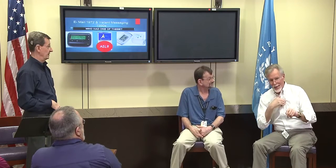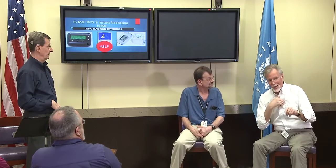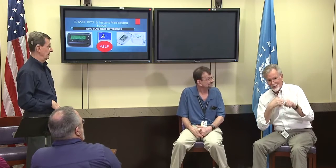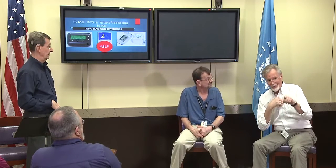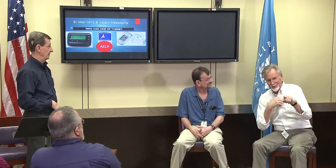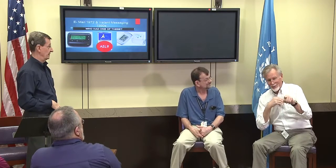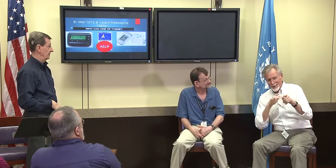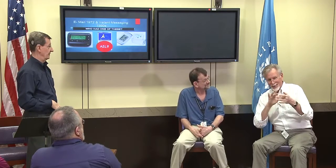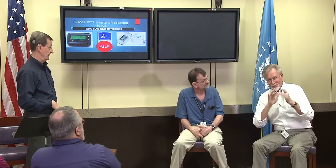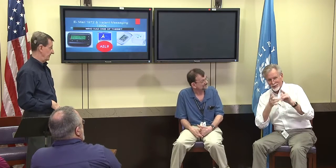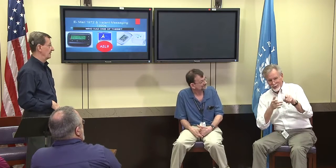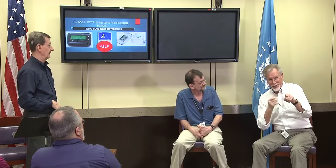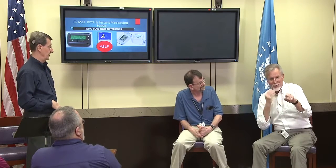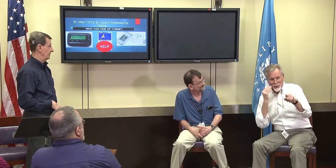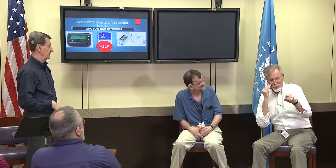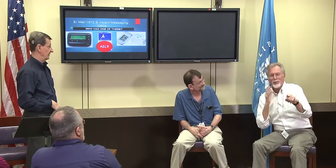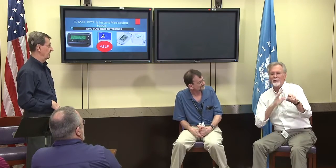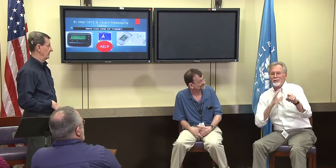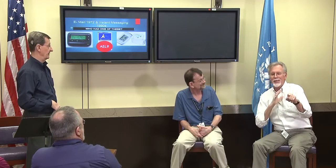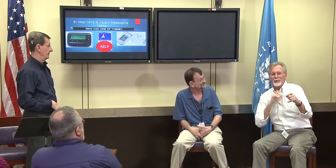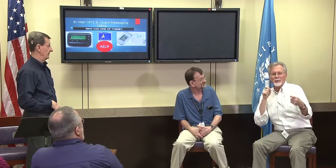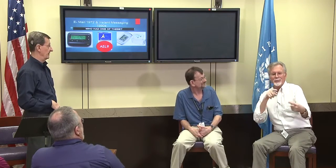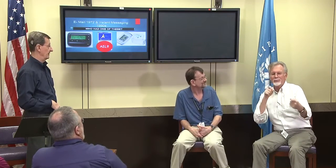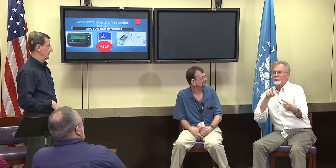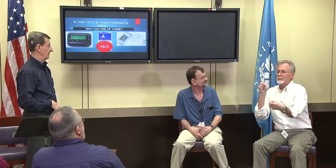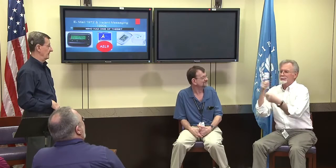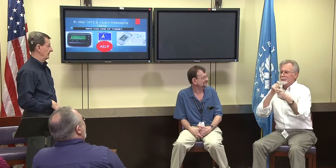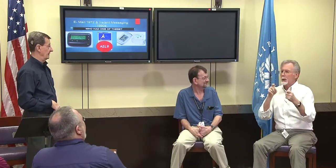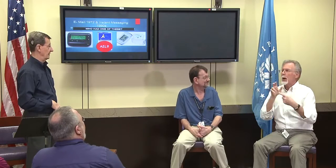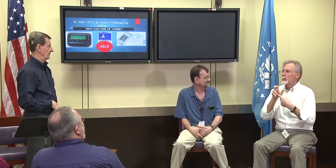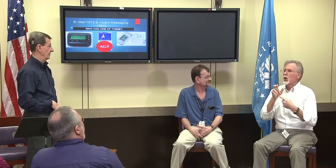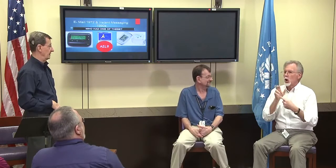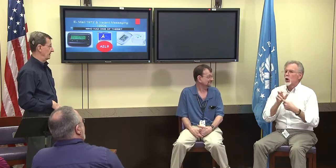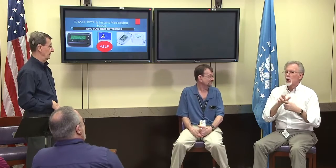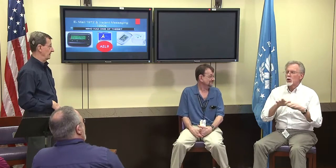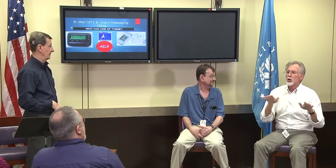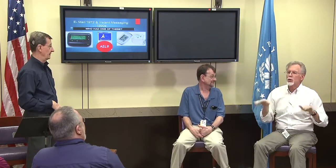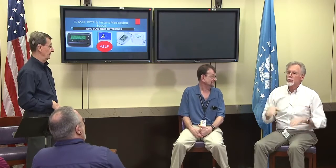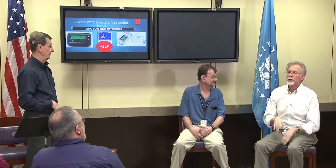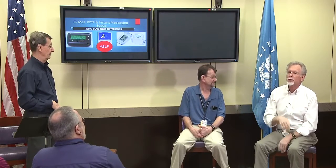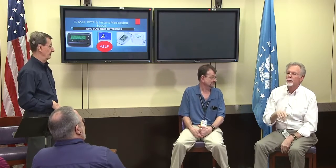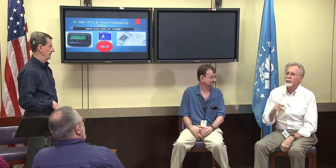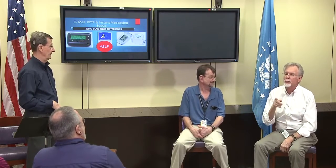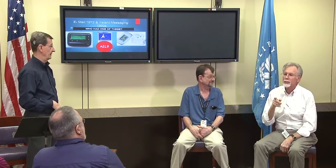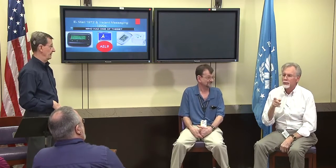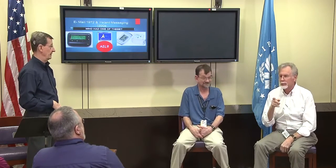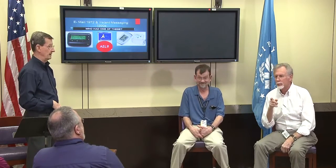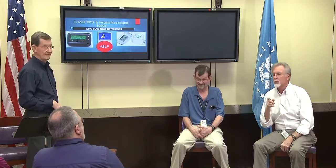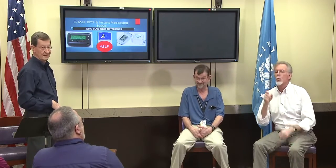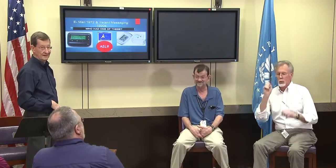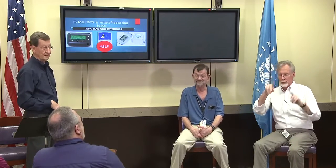The person had it, they had Internet access at home or whatever, you could just jet back-and-forth, it was very popular, extremely.